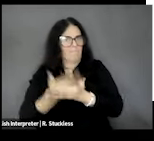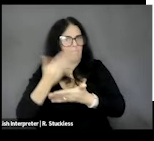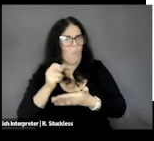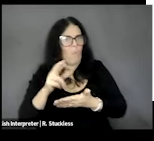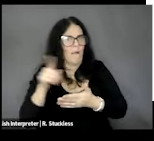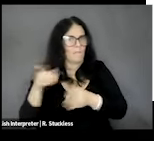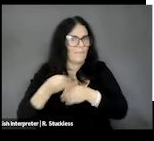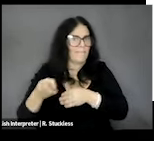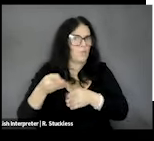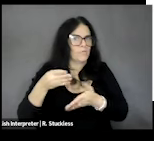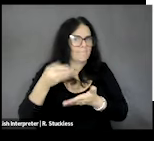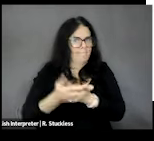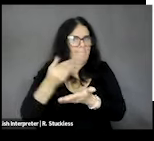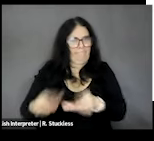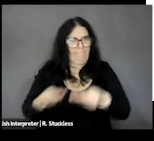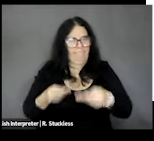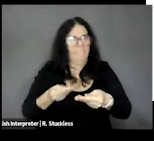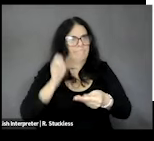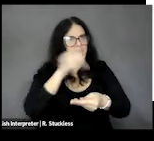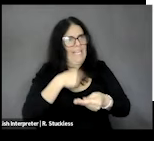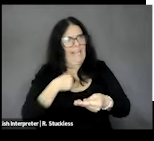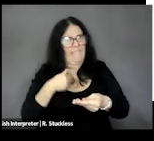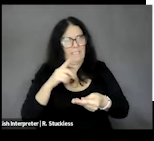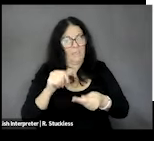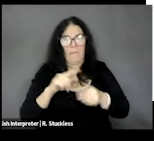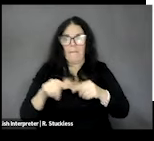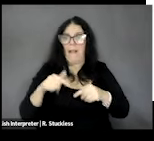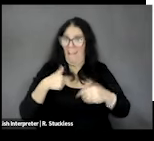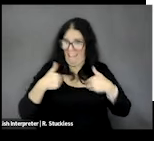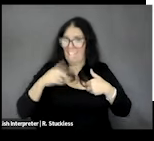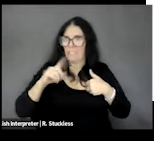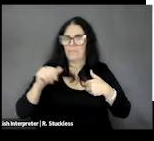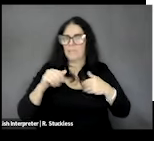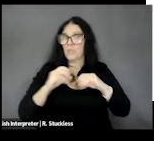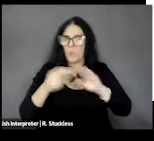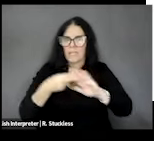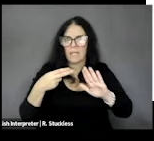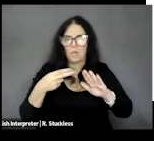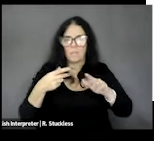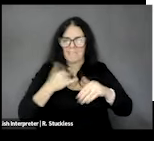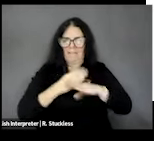professional doctor. And you know what does that mean for them having to complete